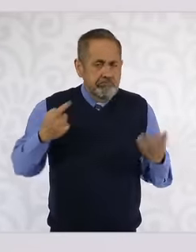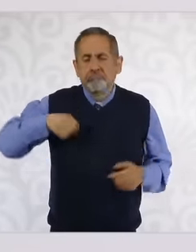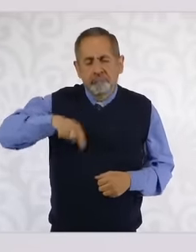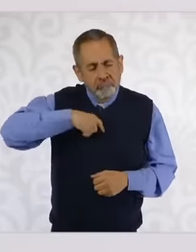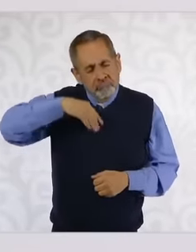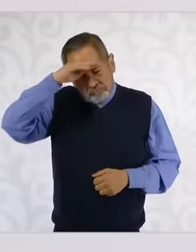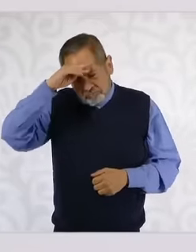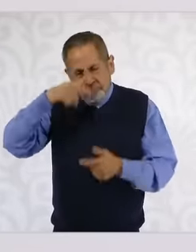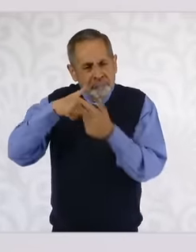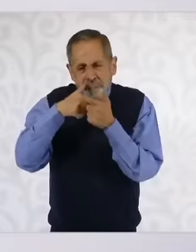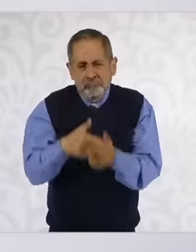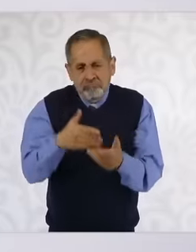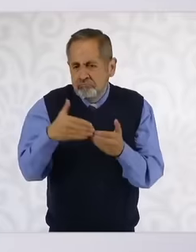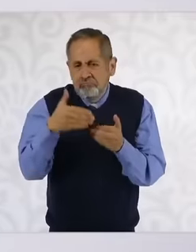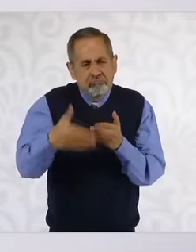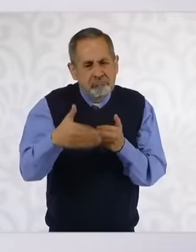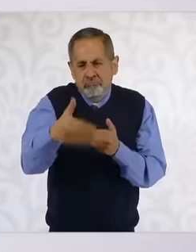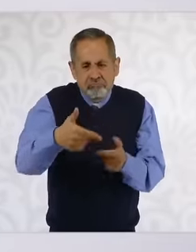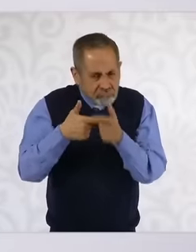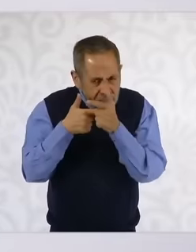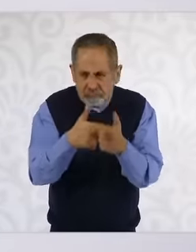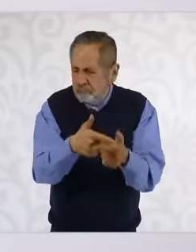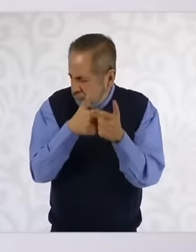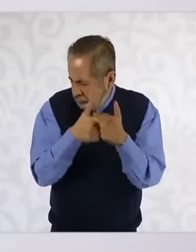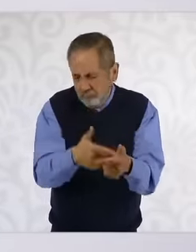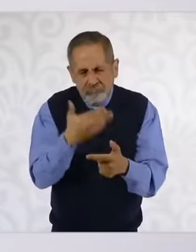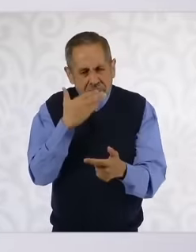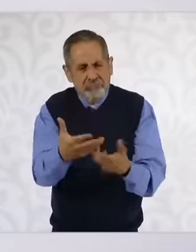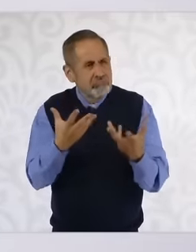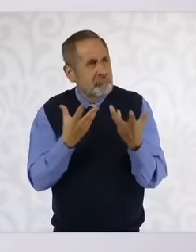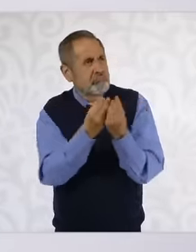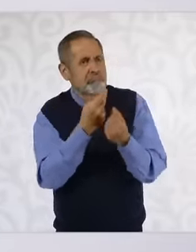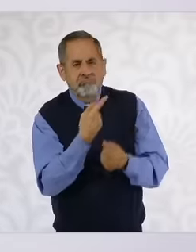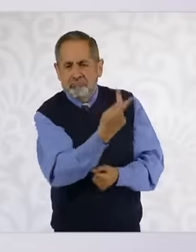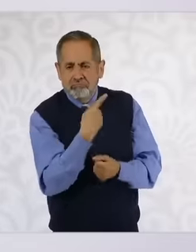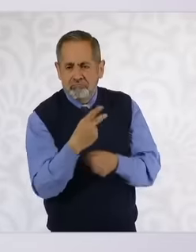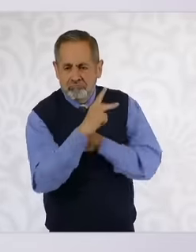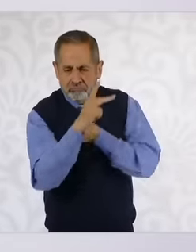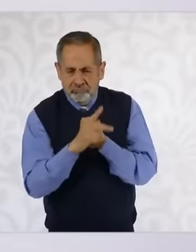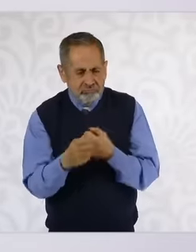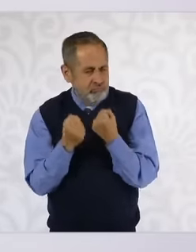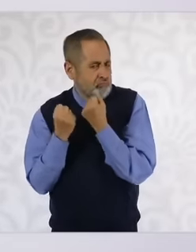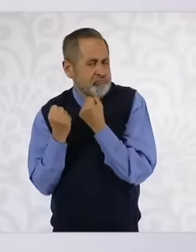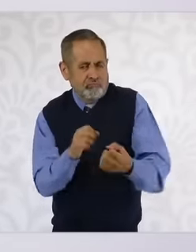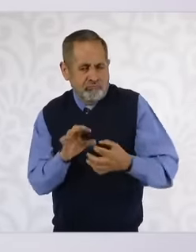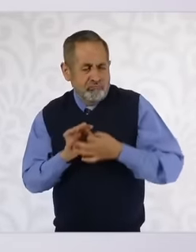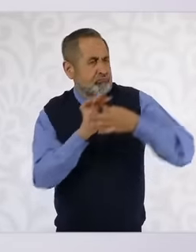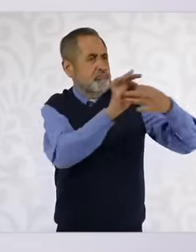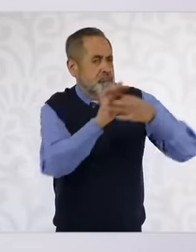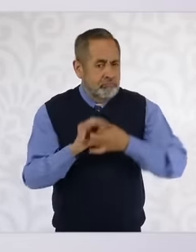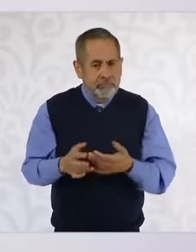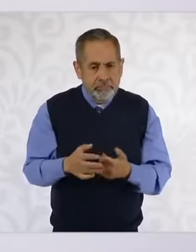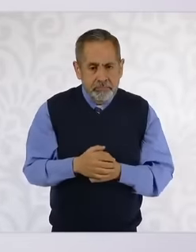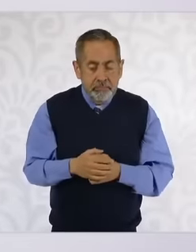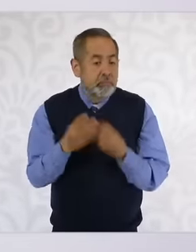that will continue to strengthen both countries in This there will be a lot of coordination with the